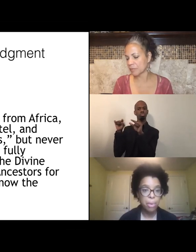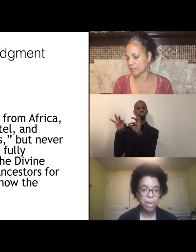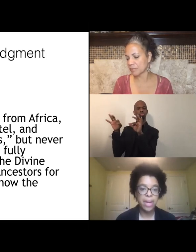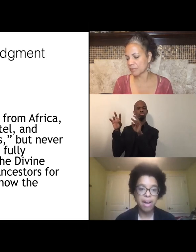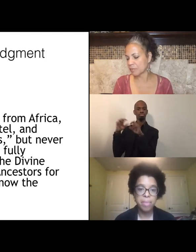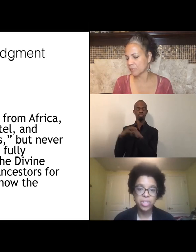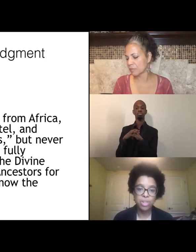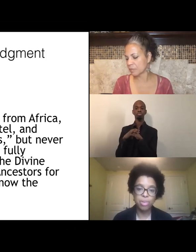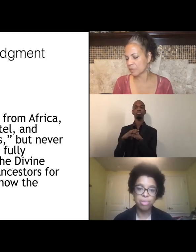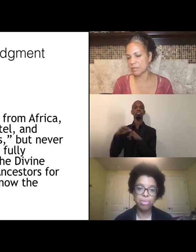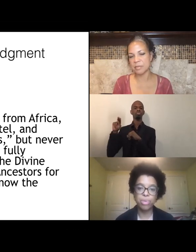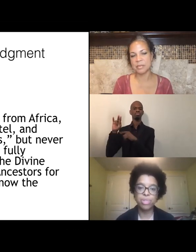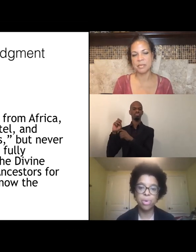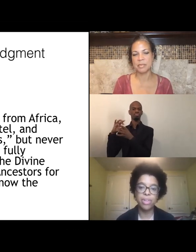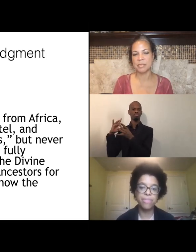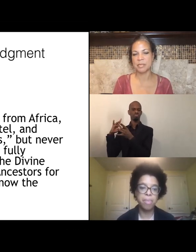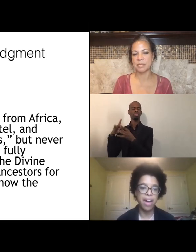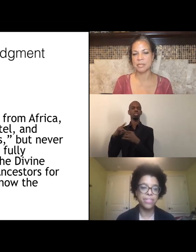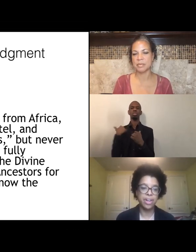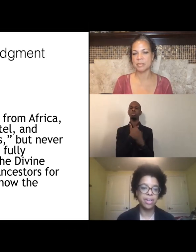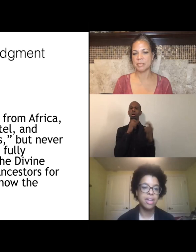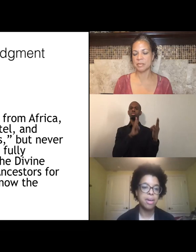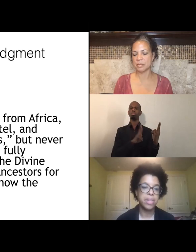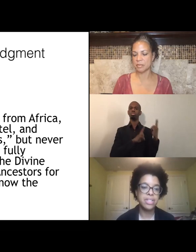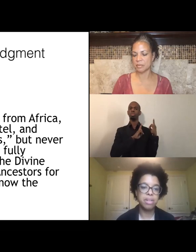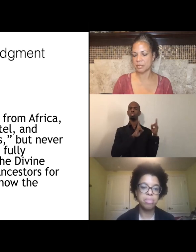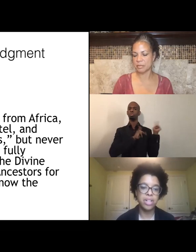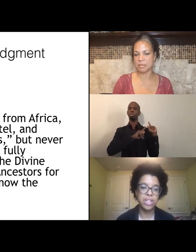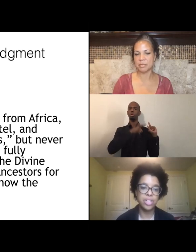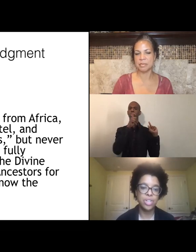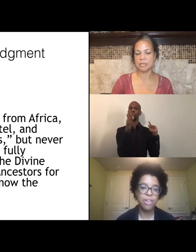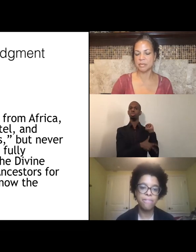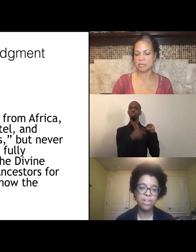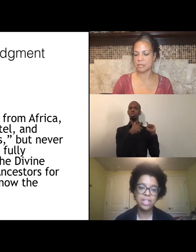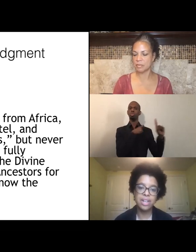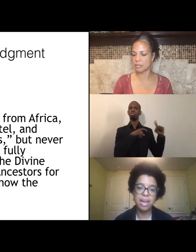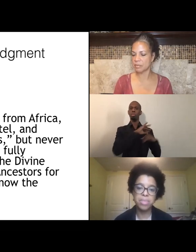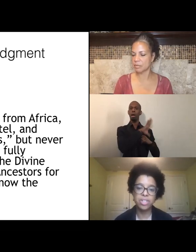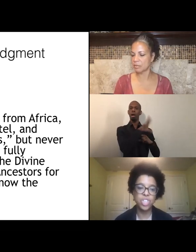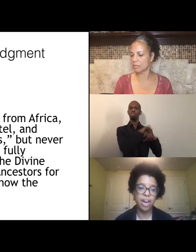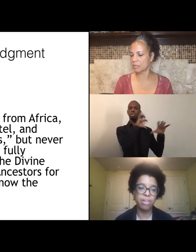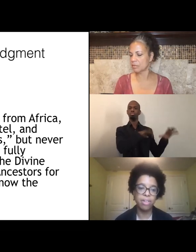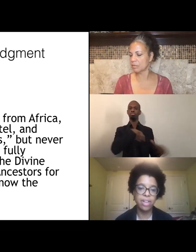"We pay homage to those who were stolen from Africa, placed in bondage, falsely named as chattel,